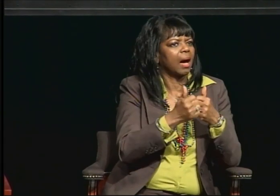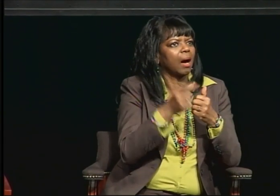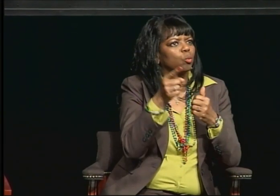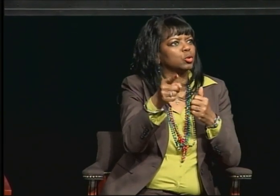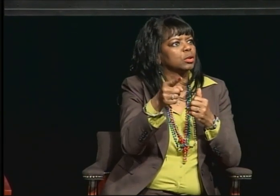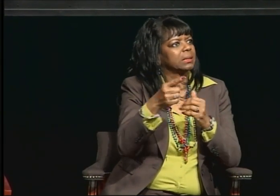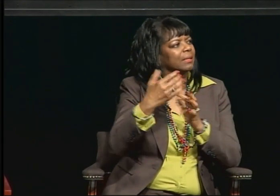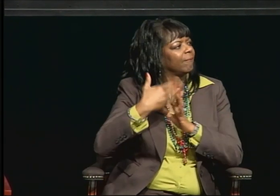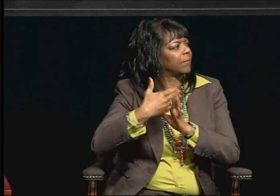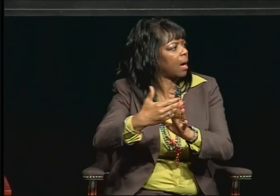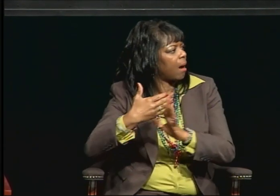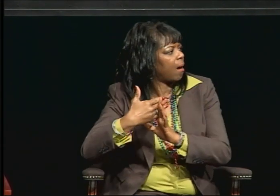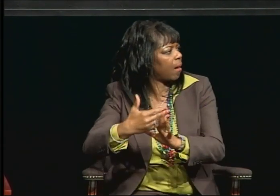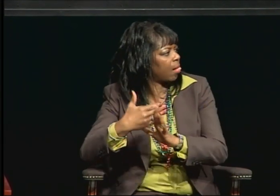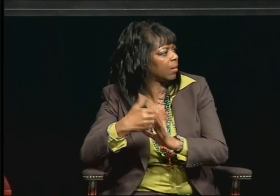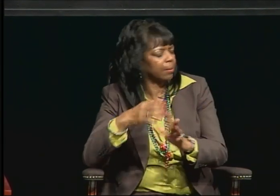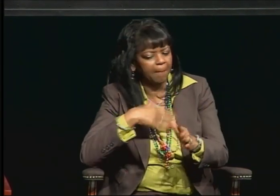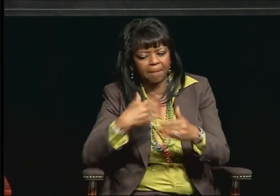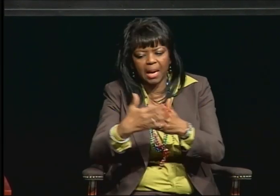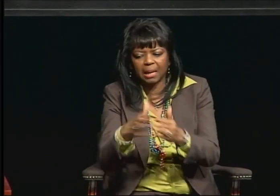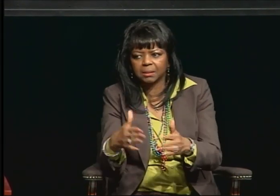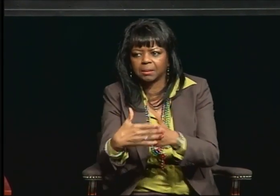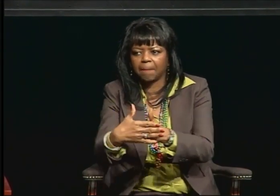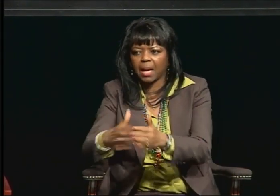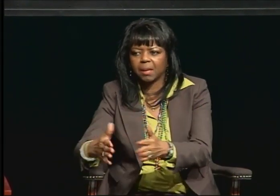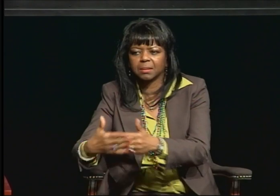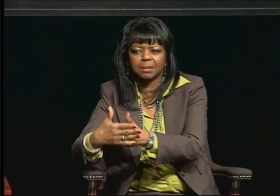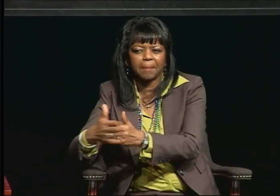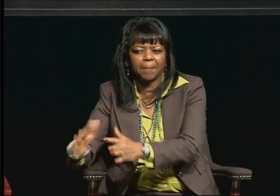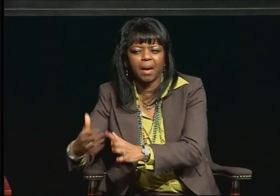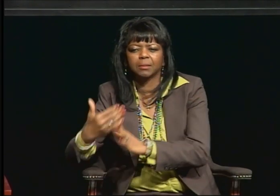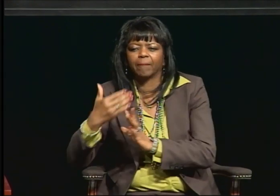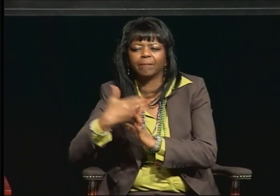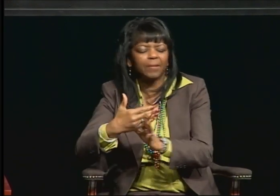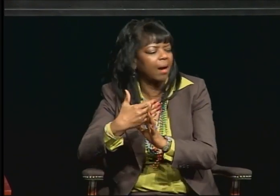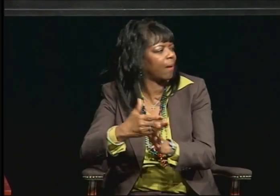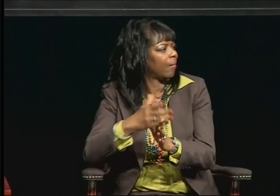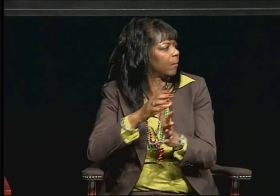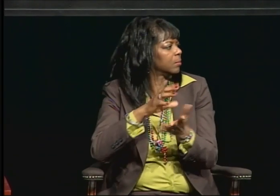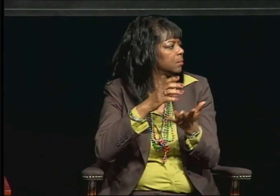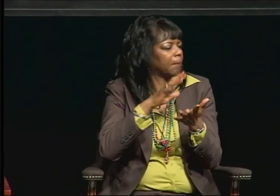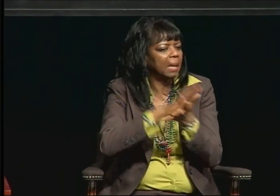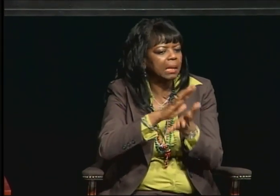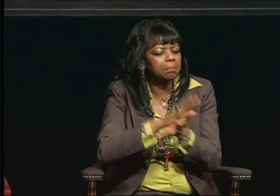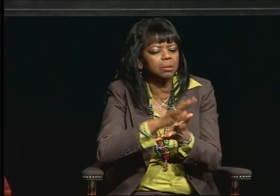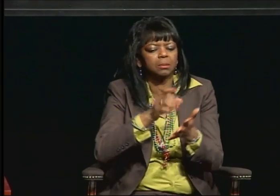and her papers, her articles and anything related to her research and dissertation topic